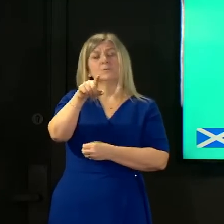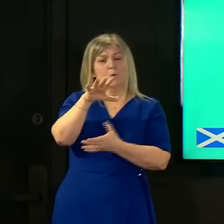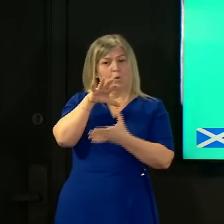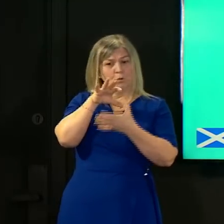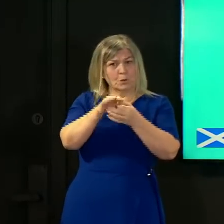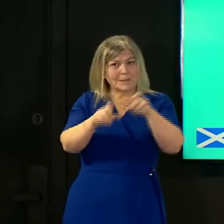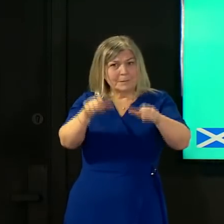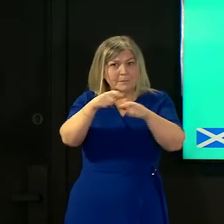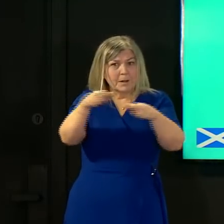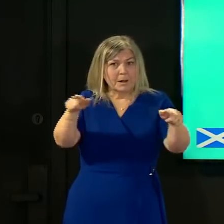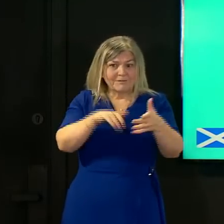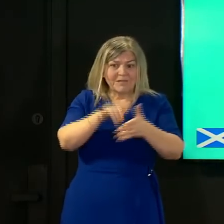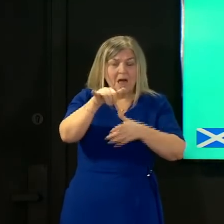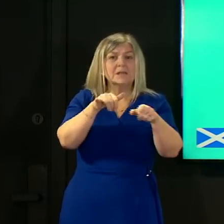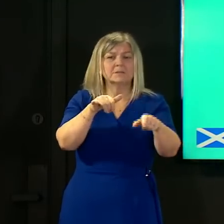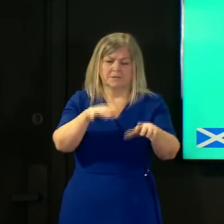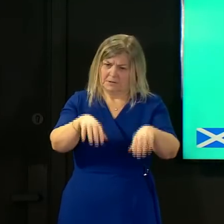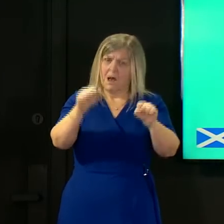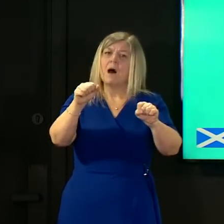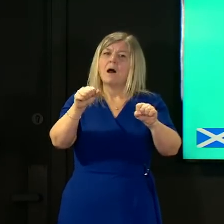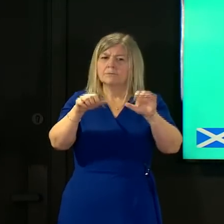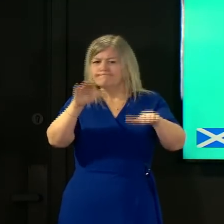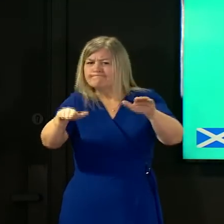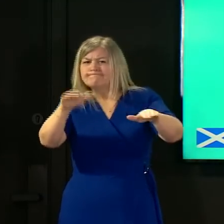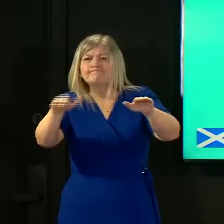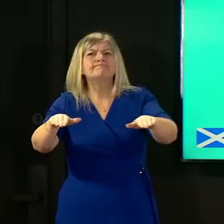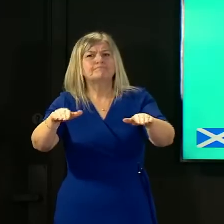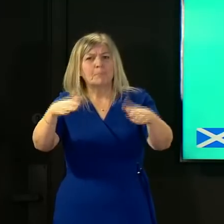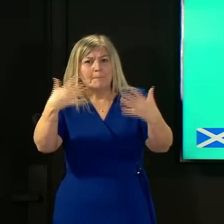passengers has already begun and if they have recently been tested and found to be